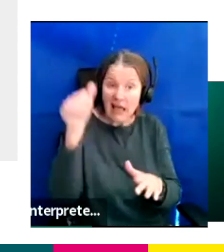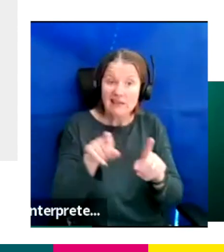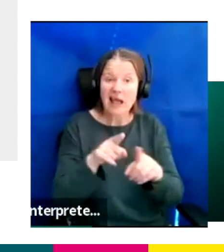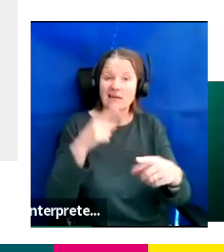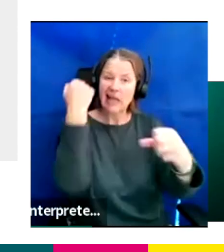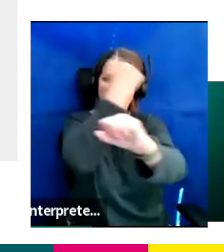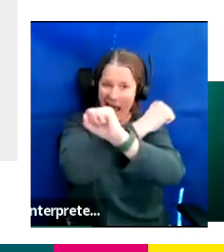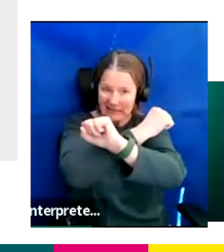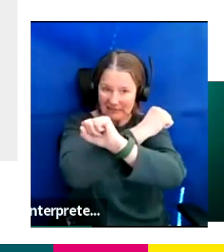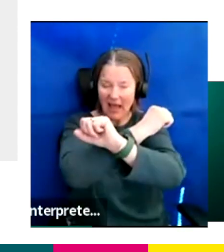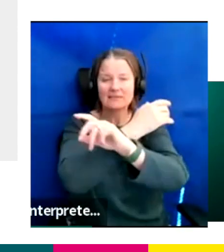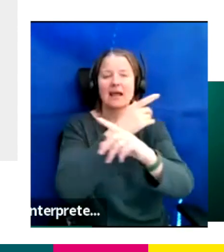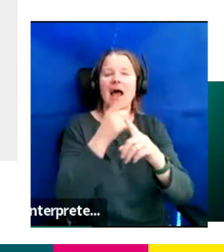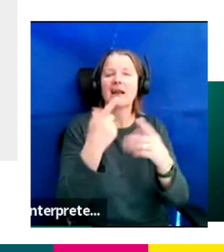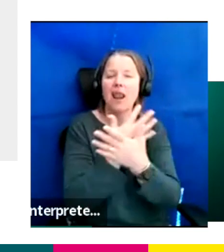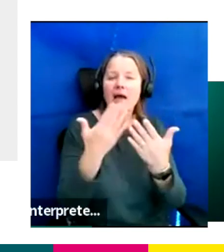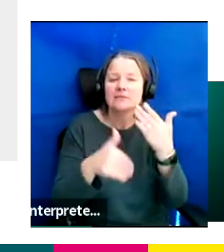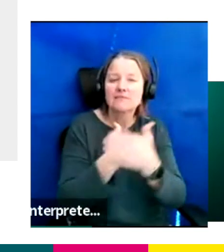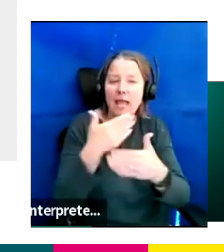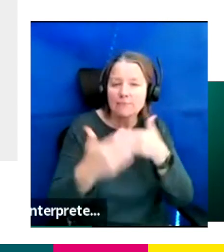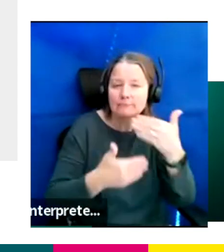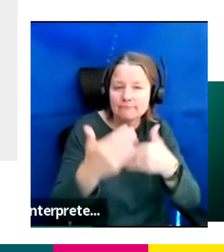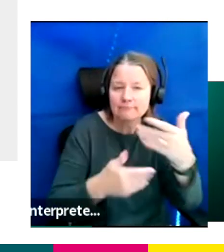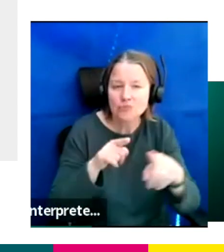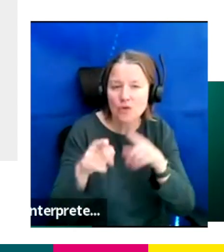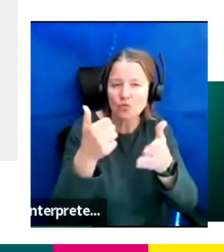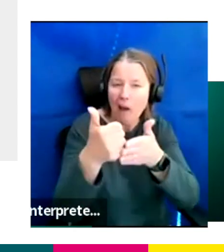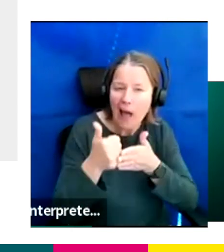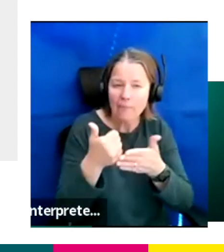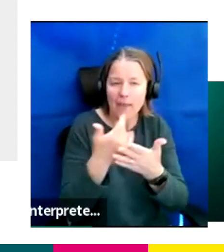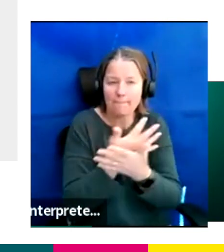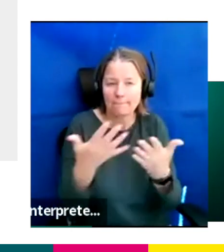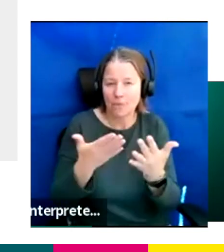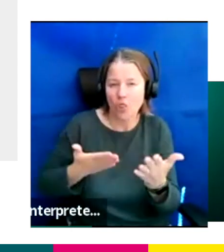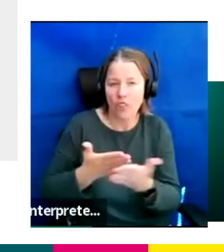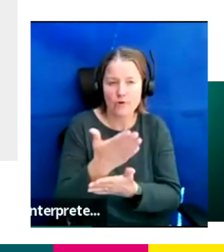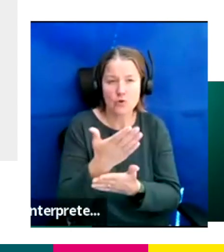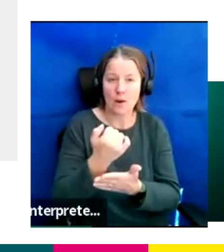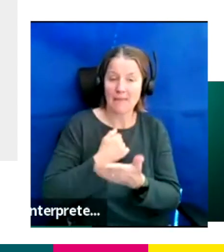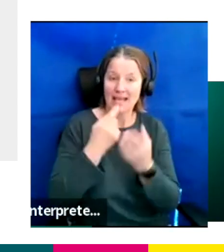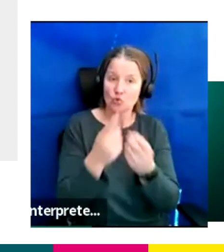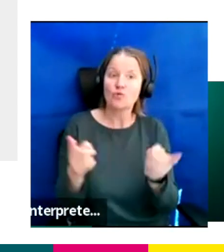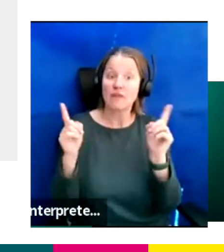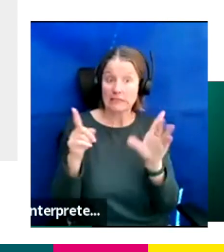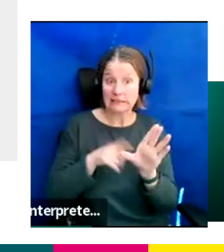And I got some day running work on series one of Britain's Got Talent showing my age a little bit there.